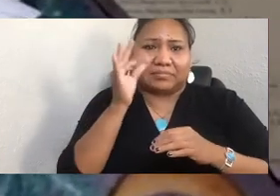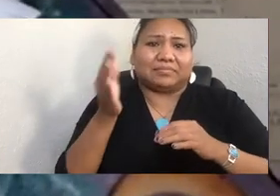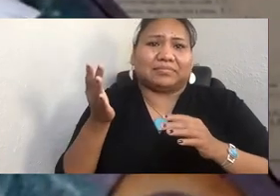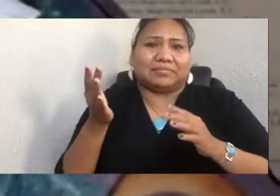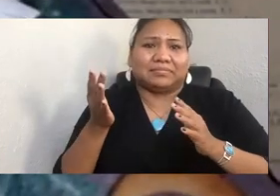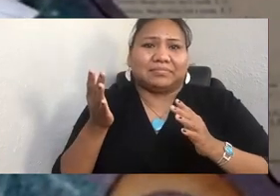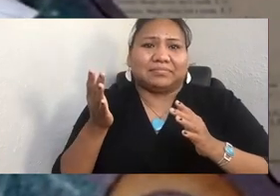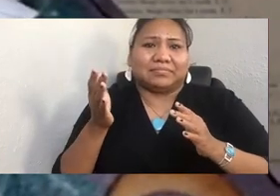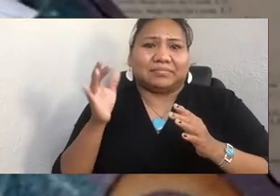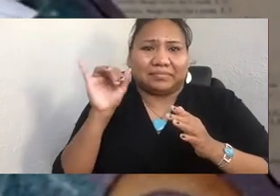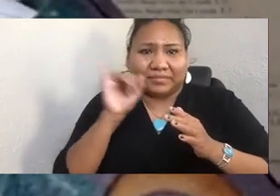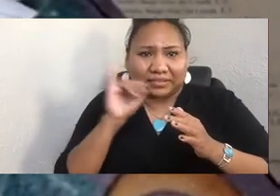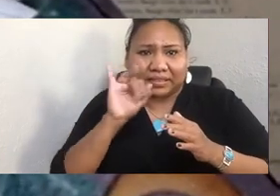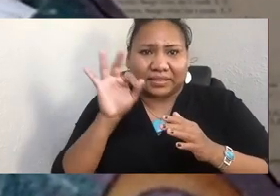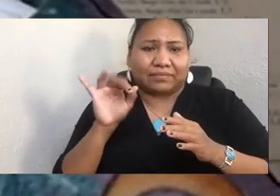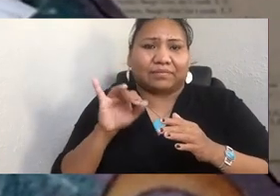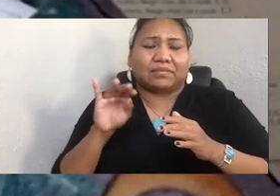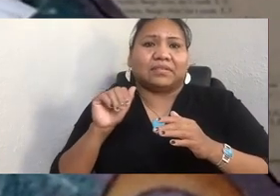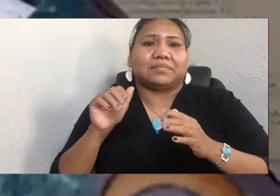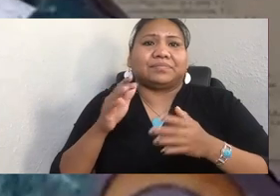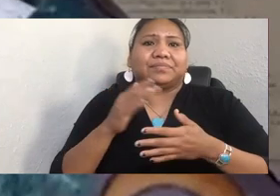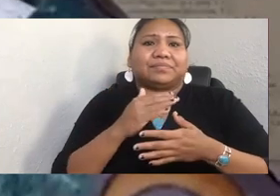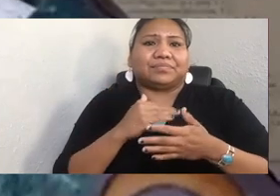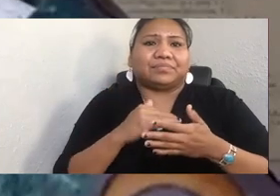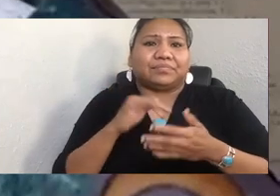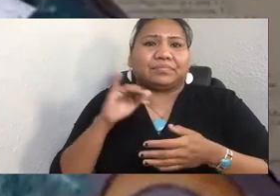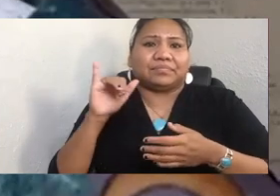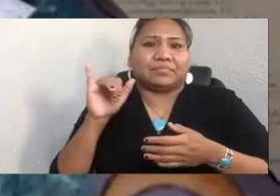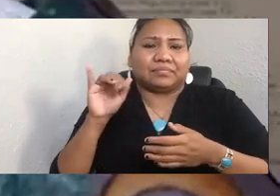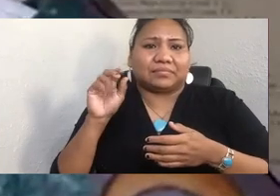Atfalati, Kalapuya, Confederated Tribes